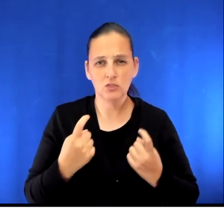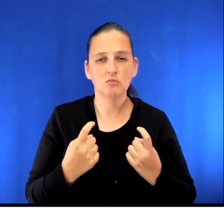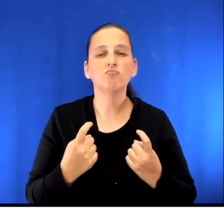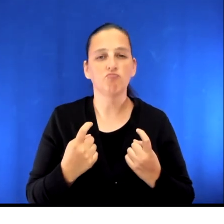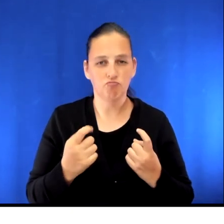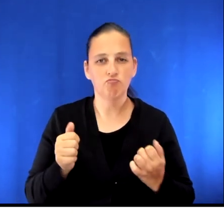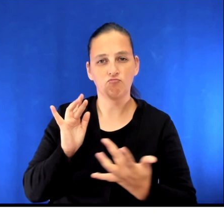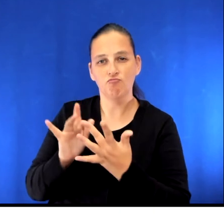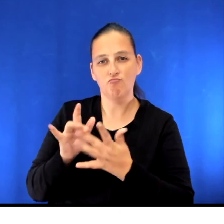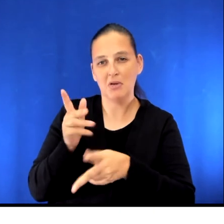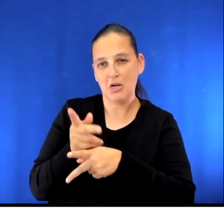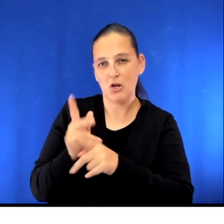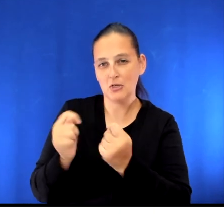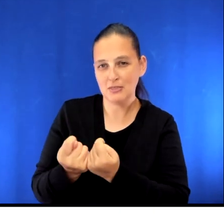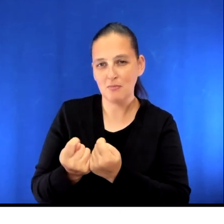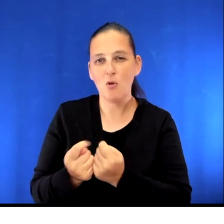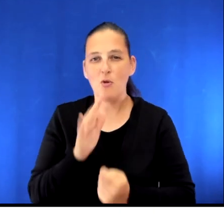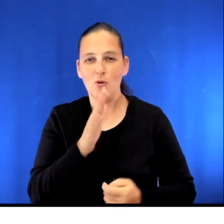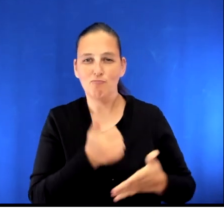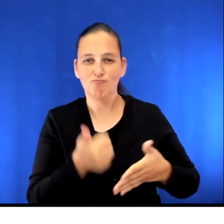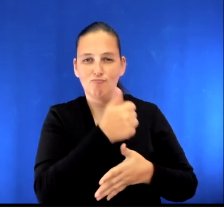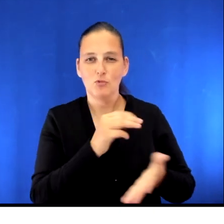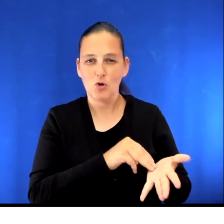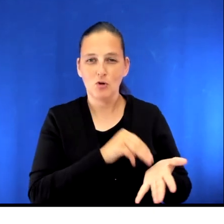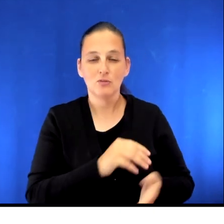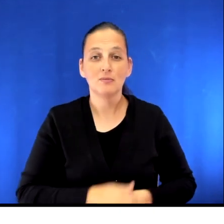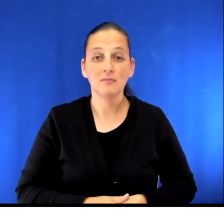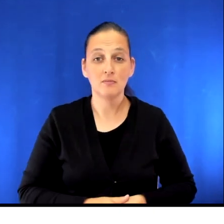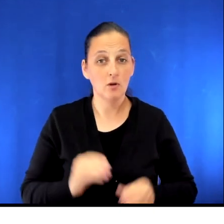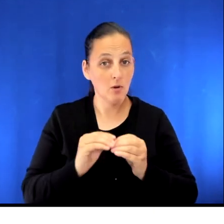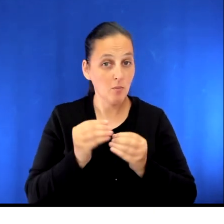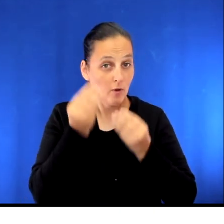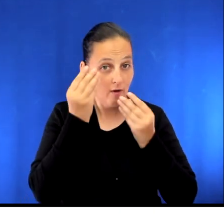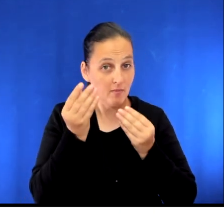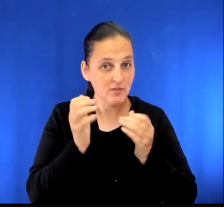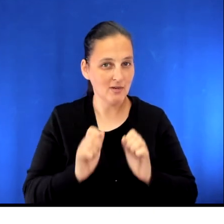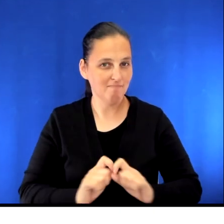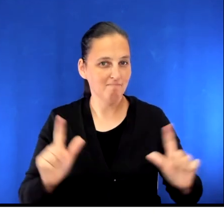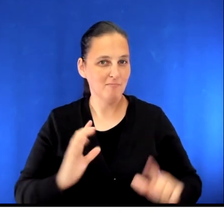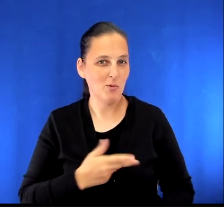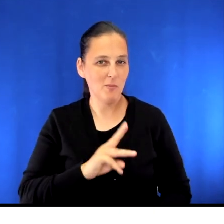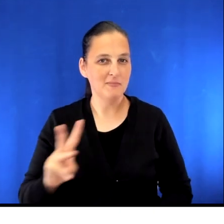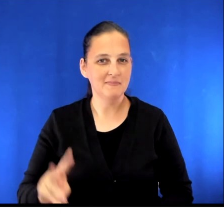please reach out to your care team or primary care provider. For more information, you can visit our website.